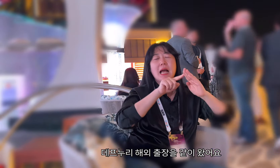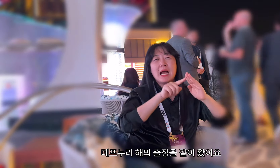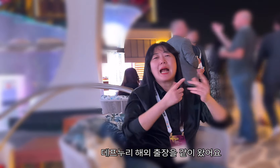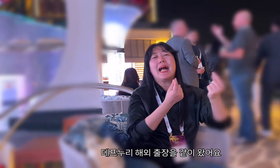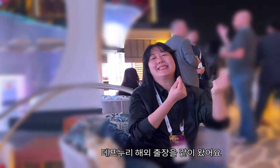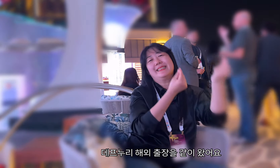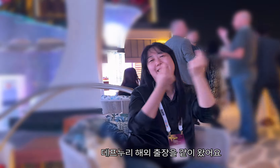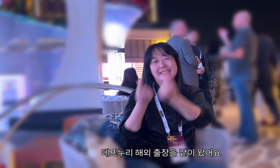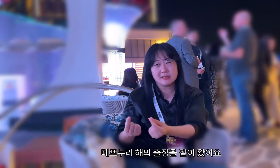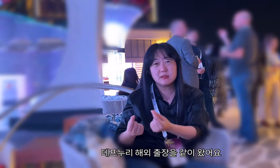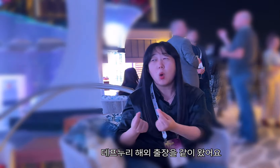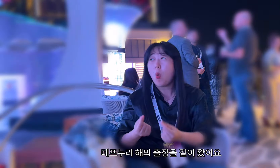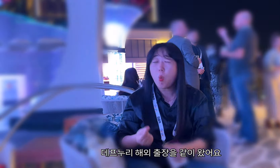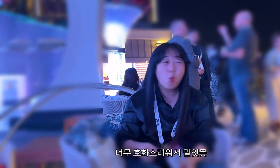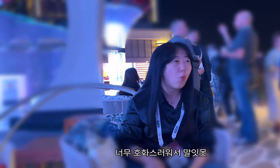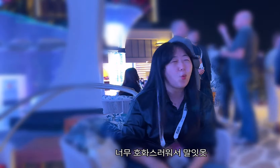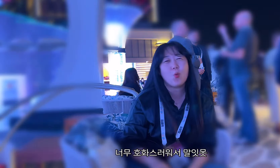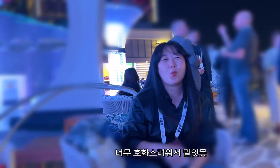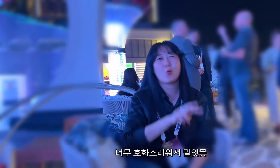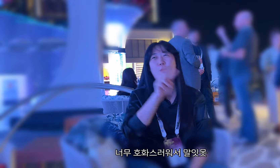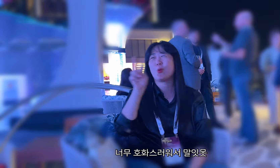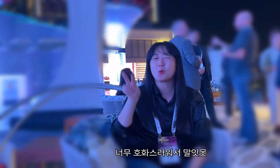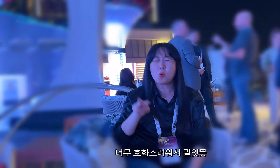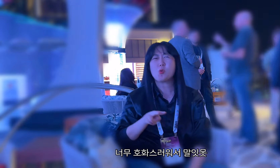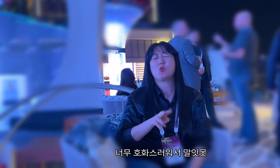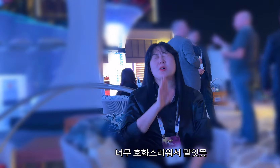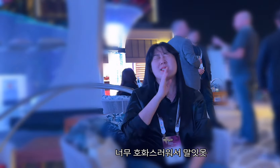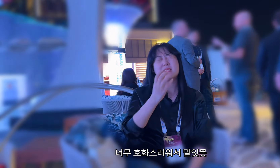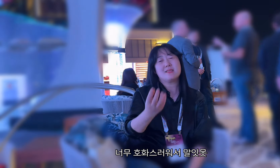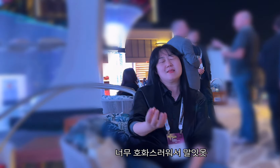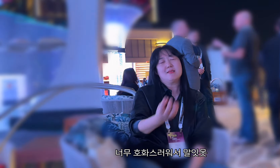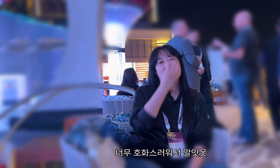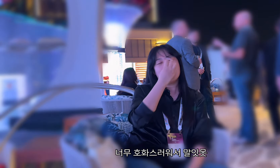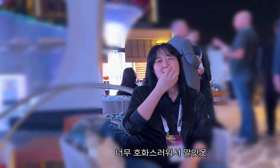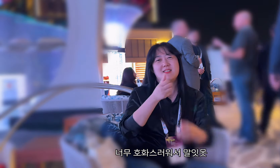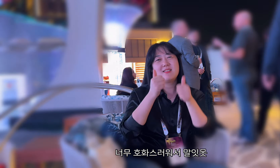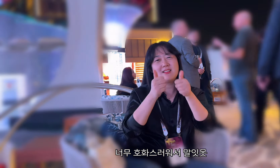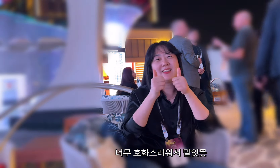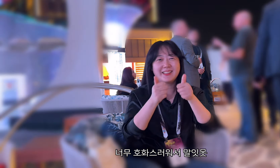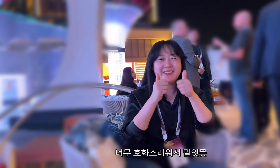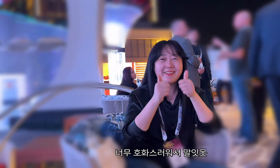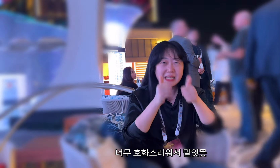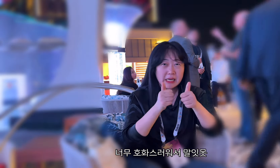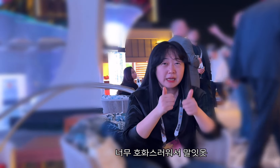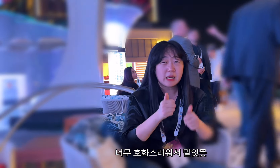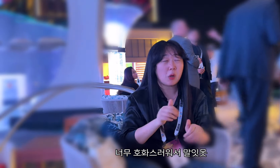We went on an overseas business trip with Deaf Nuri. It's so luxurious that we can't speak.